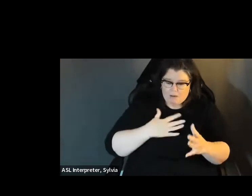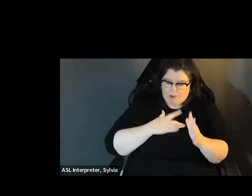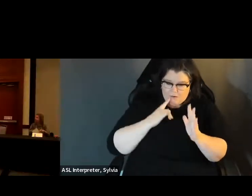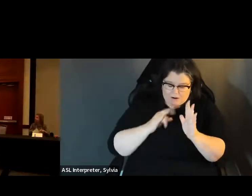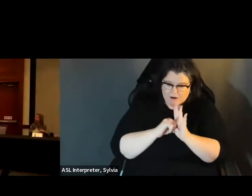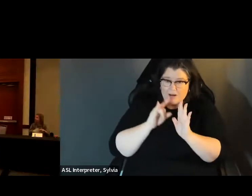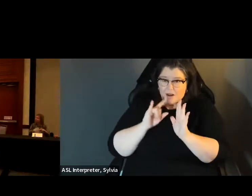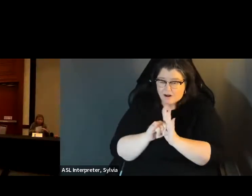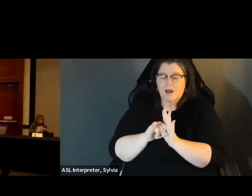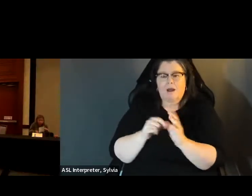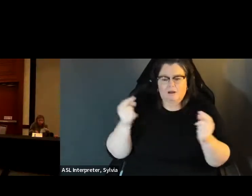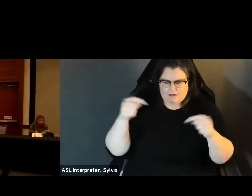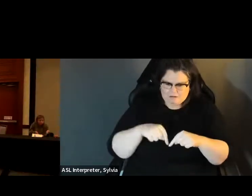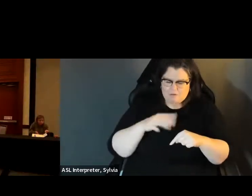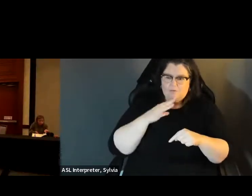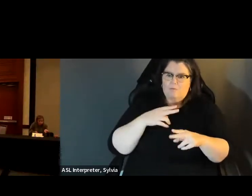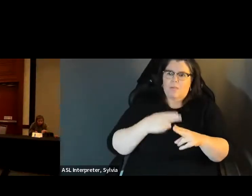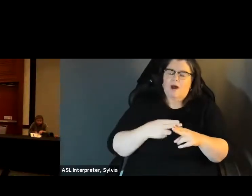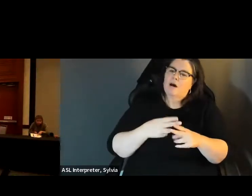Bypass and disability, community, as well as those engaged in voting and civic access, come together to discuss the crossroads and importance of honoring multiple identities, considering voter access the moderator for This panel.